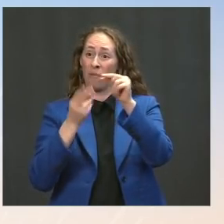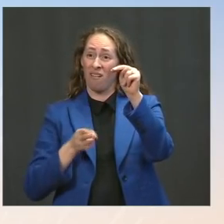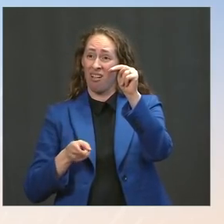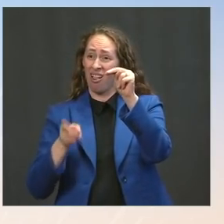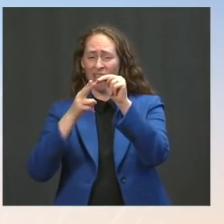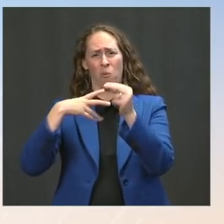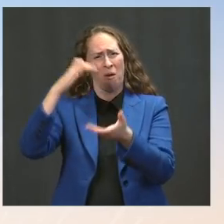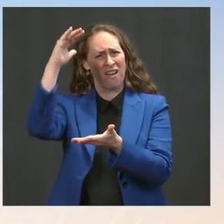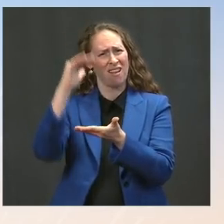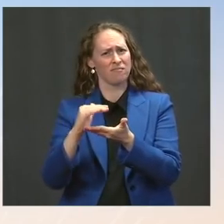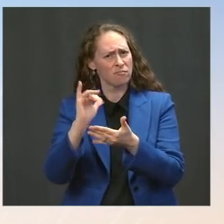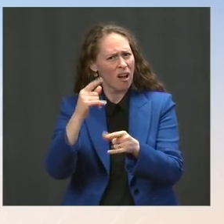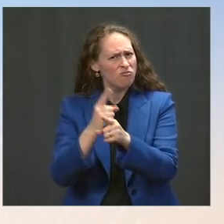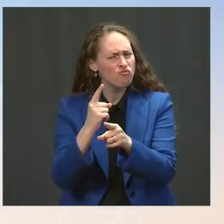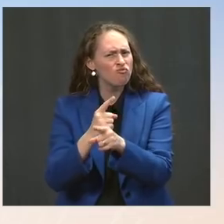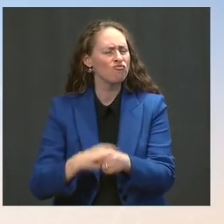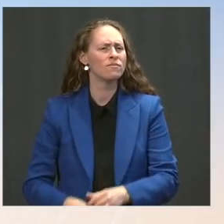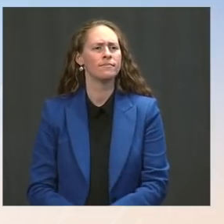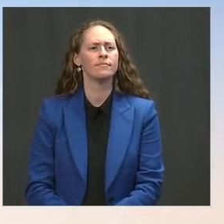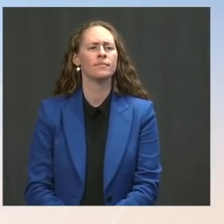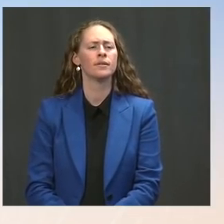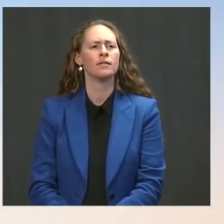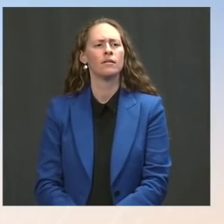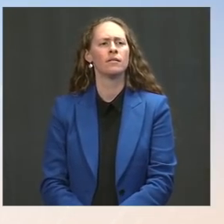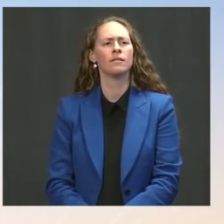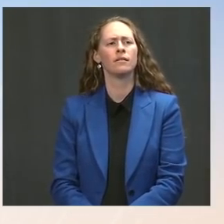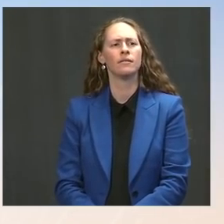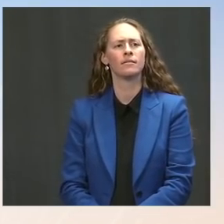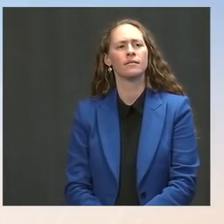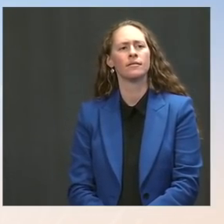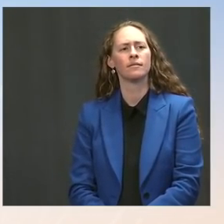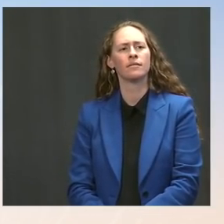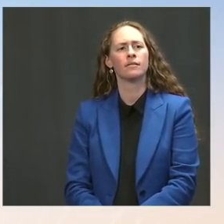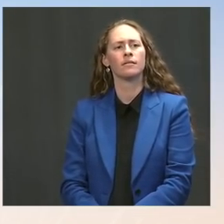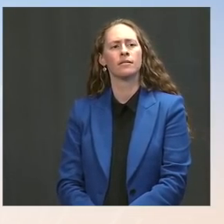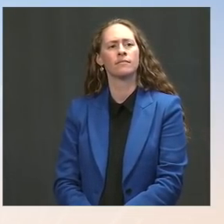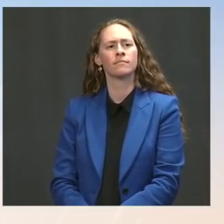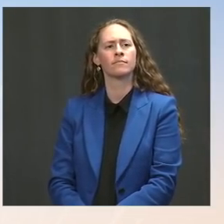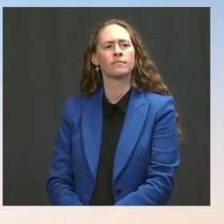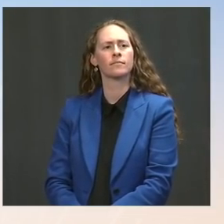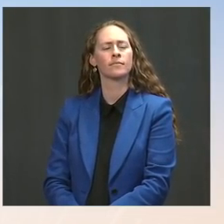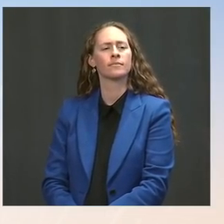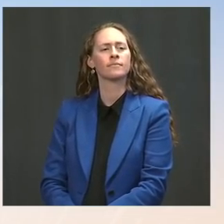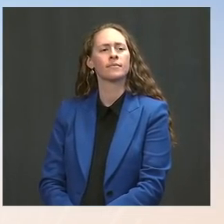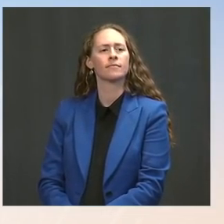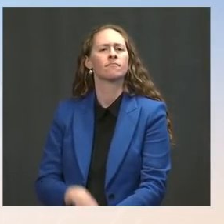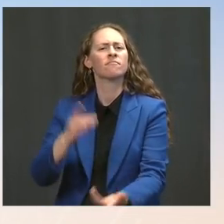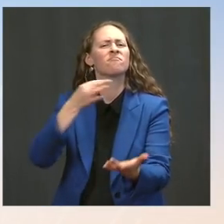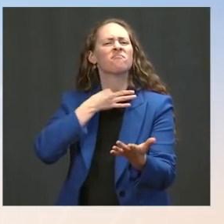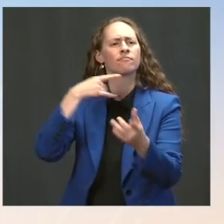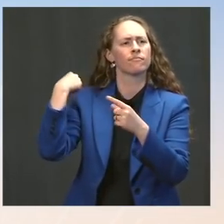since the President announced his comprehensive strategy to prevent and respond to gun crime and ensure public safety.